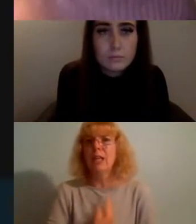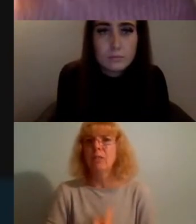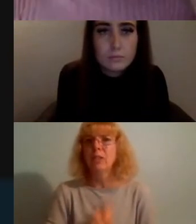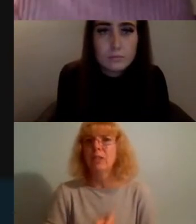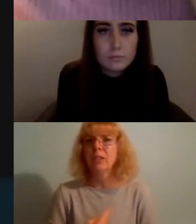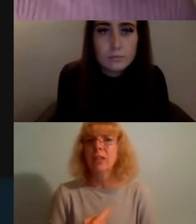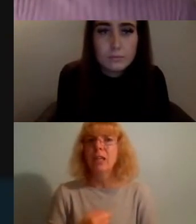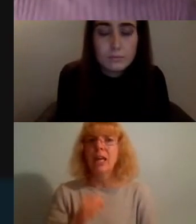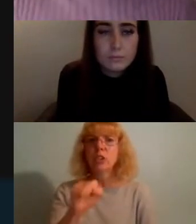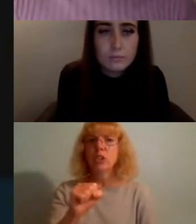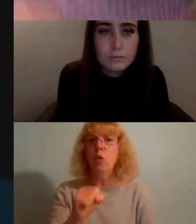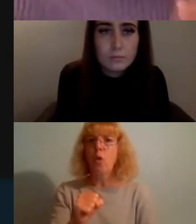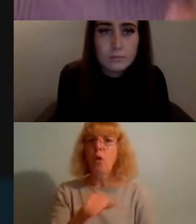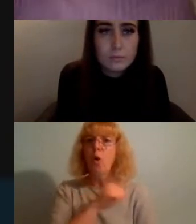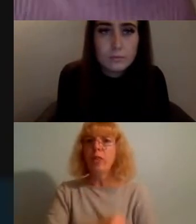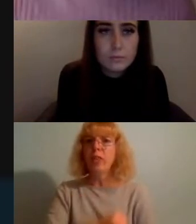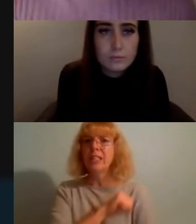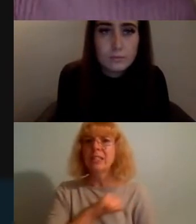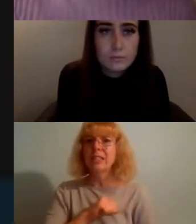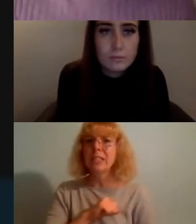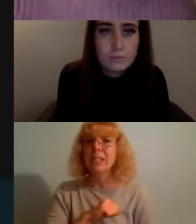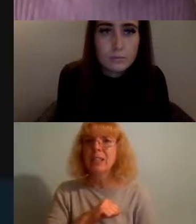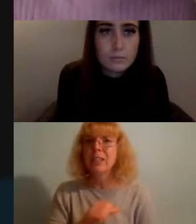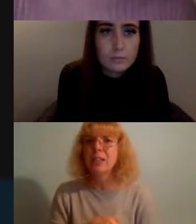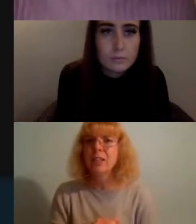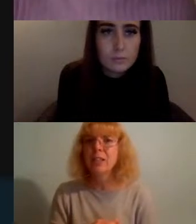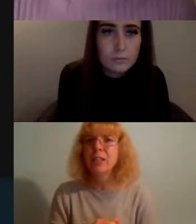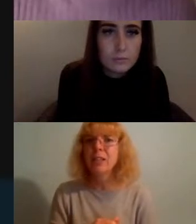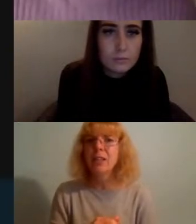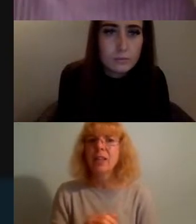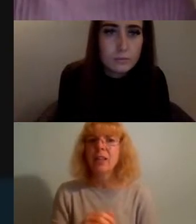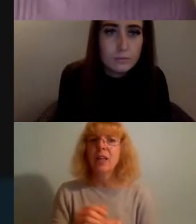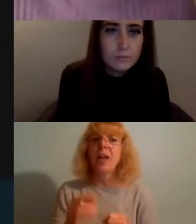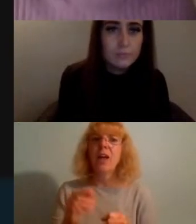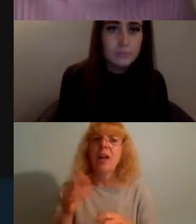and this is an amazing quote from one of my really amazing artist friends Beth Kirby...check her out